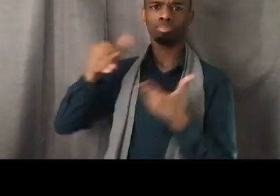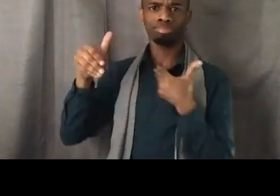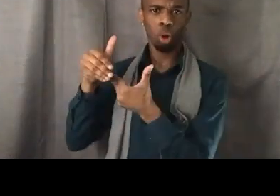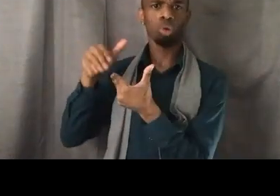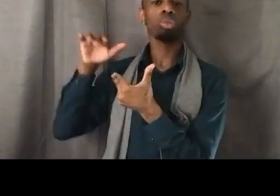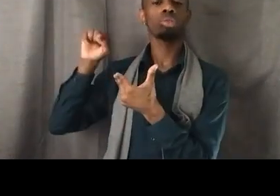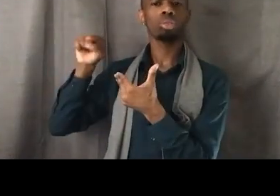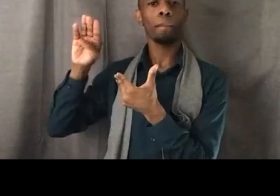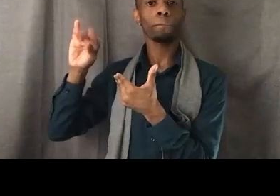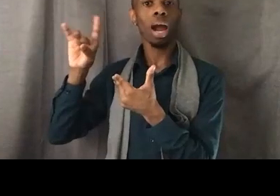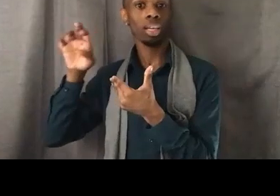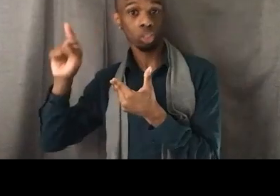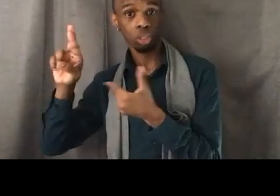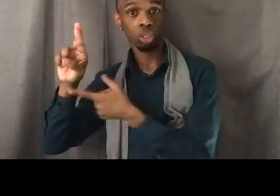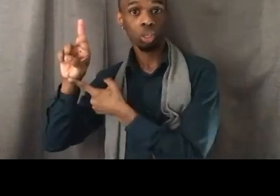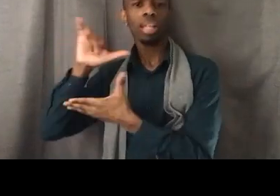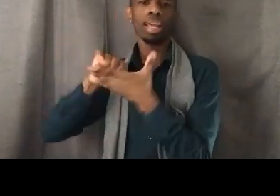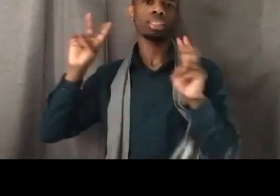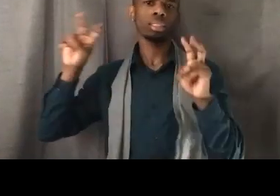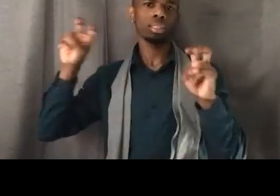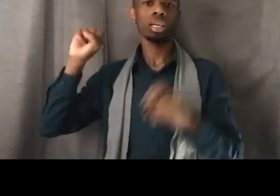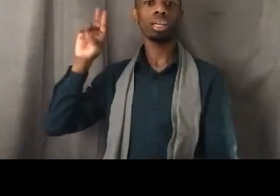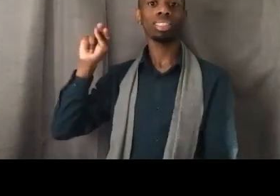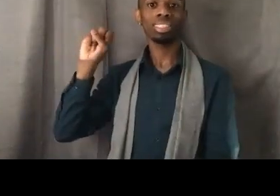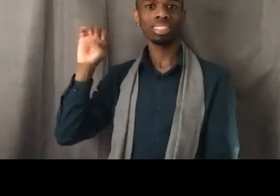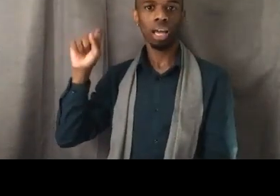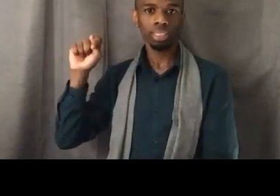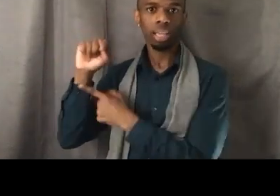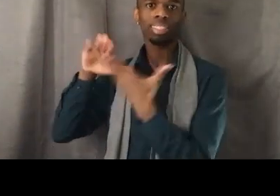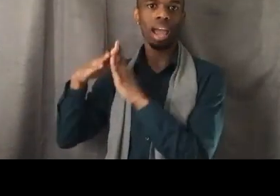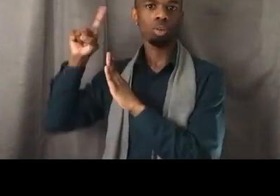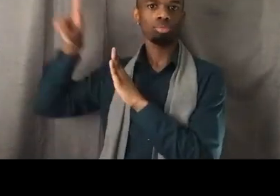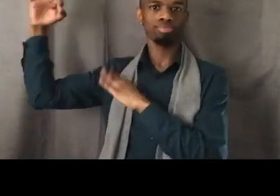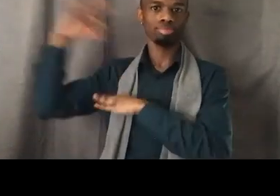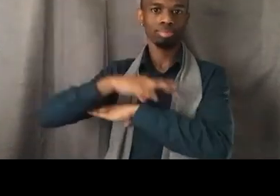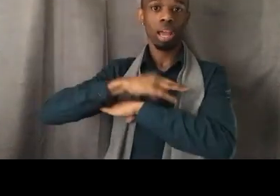which was a sunset town and I remember even and I was born in the 1970s.